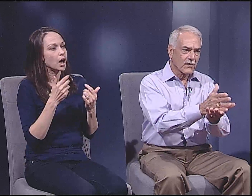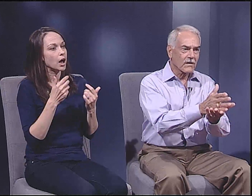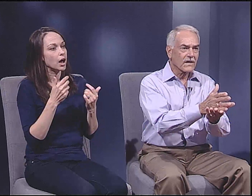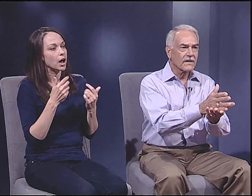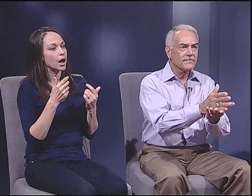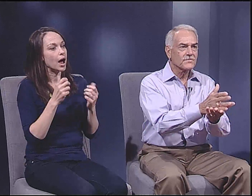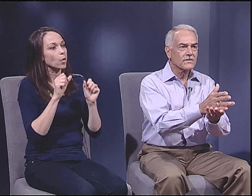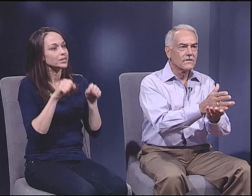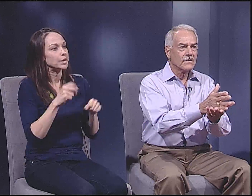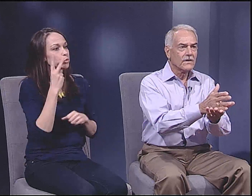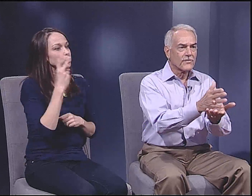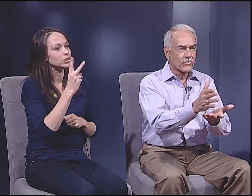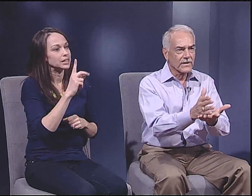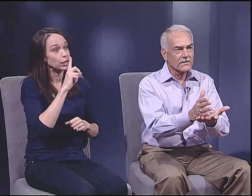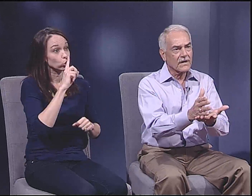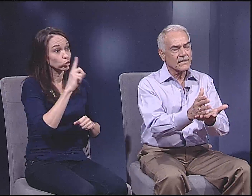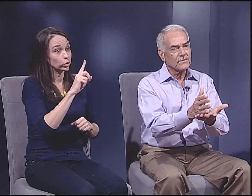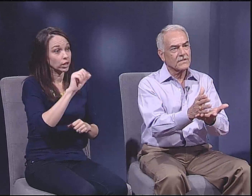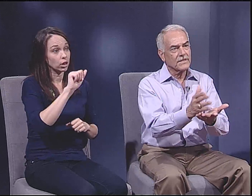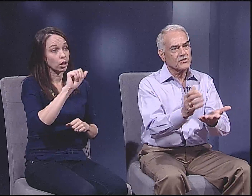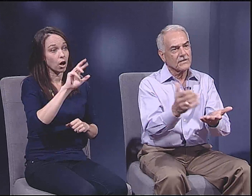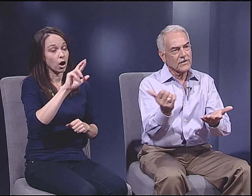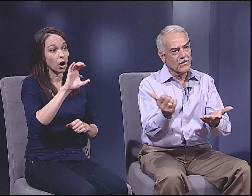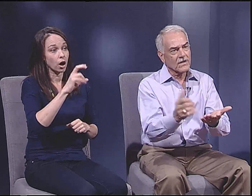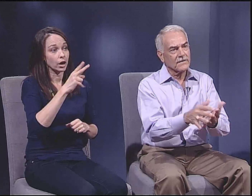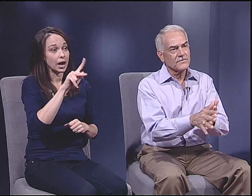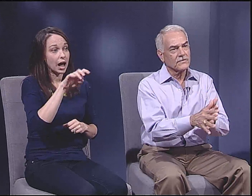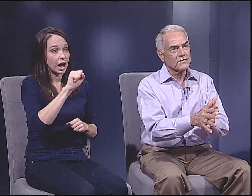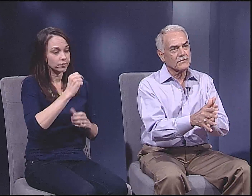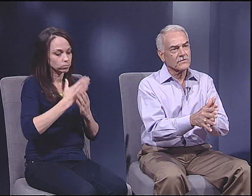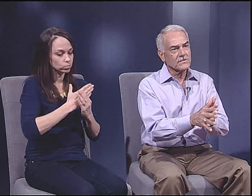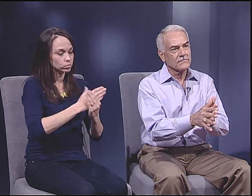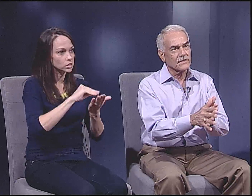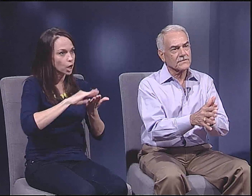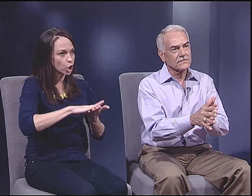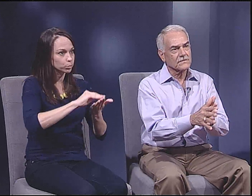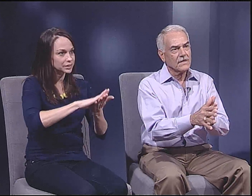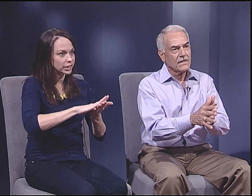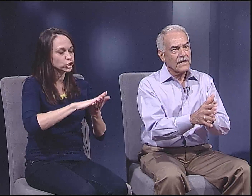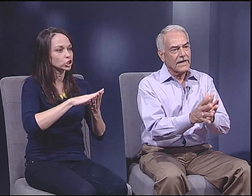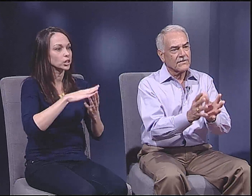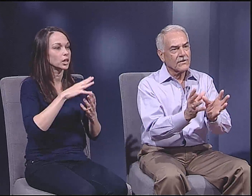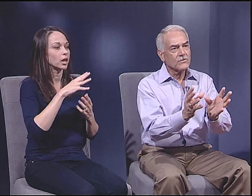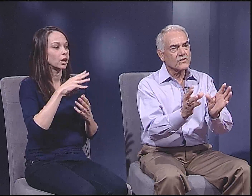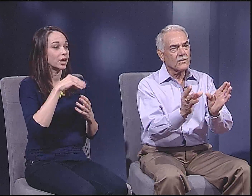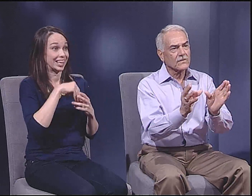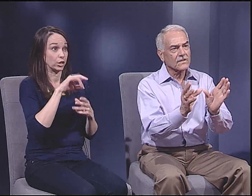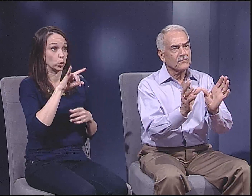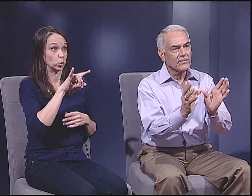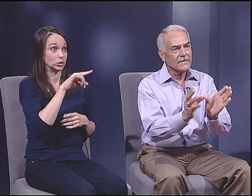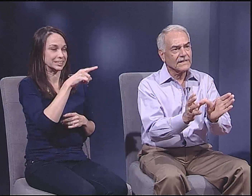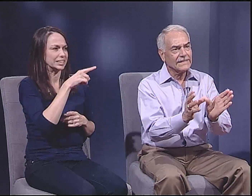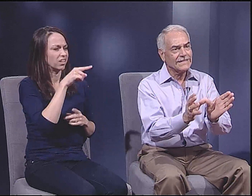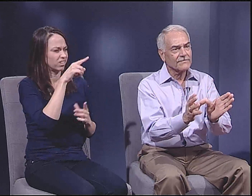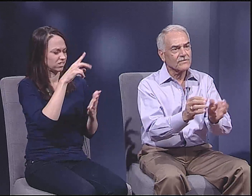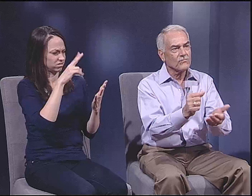I then was able to see the real archives, the real documentation in the archives here at the University of Texas.